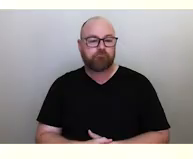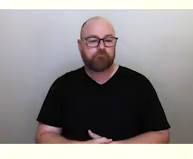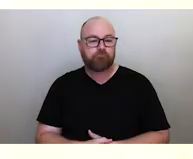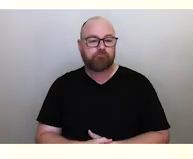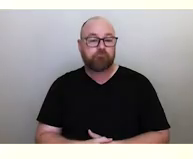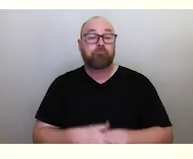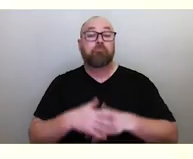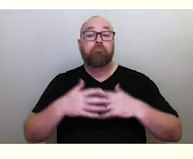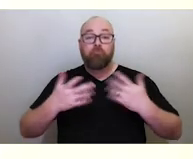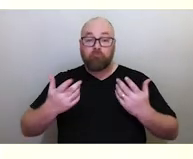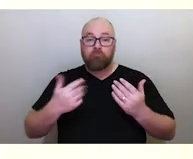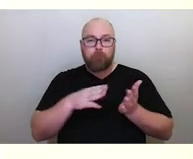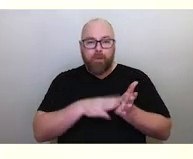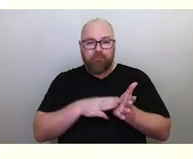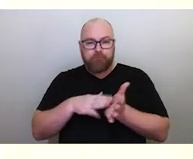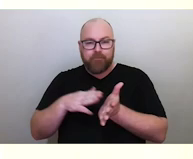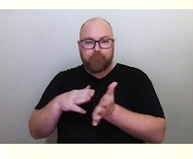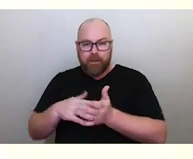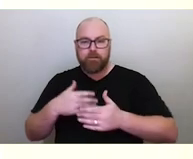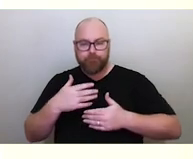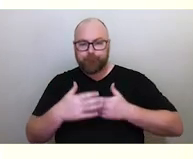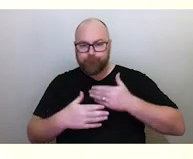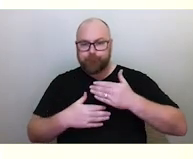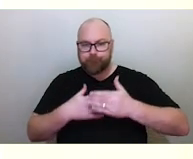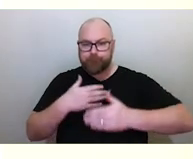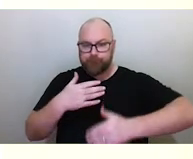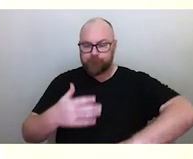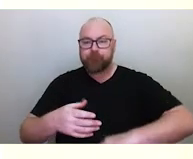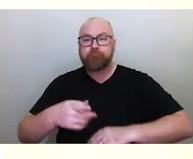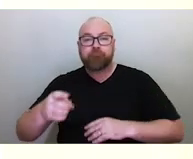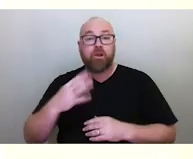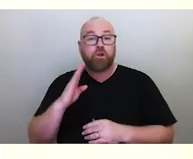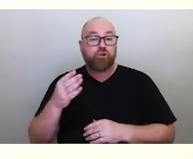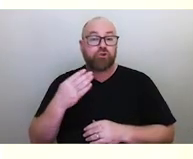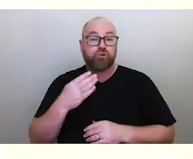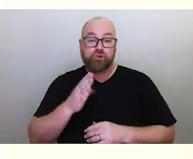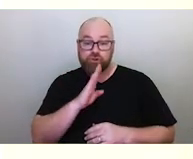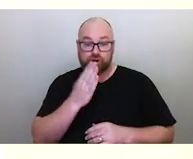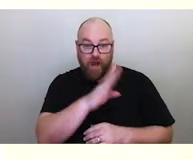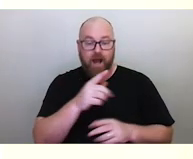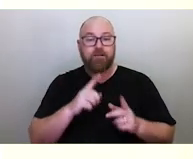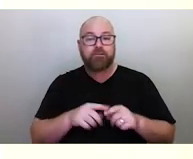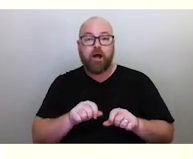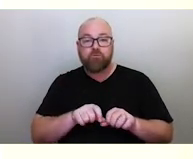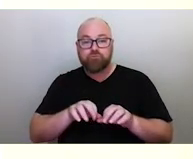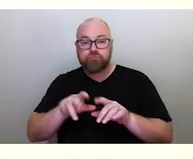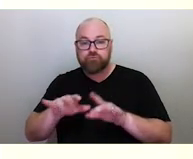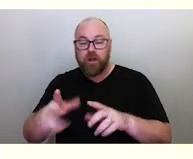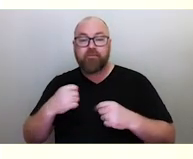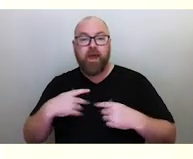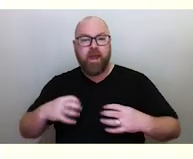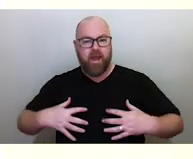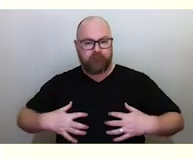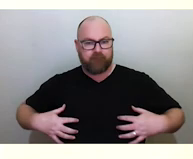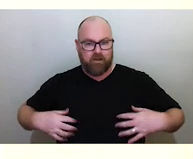As the months pass and the shark dives deep into the sea, it begins rushing water through its gills, which goes into the sky